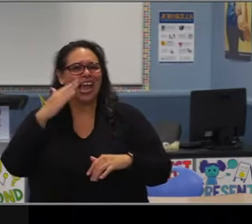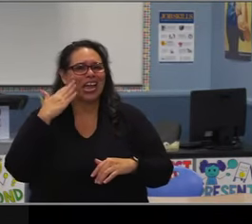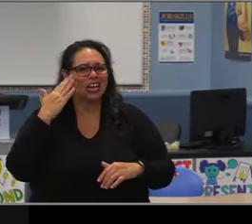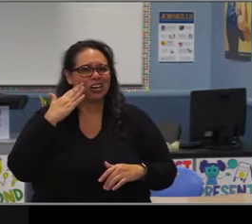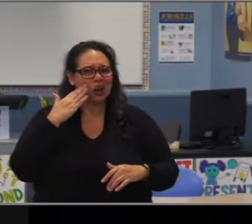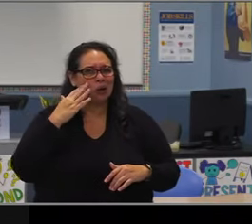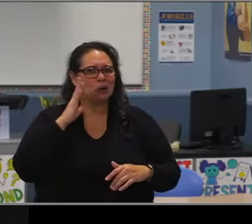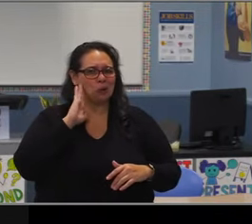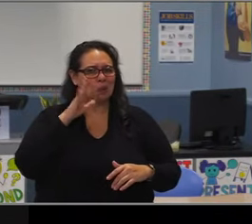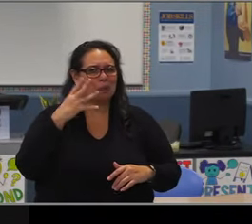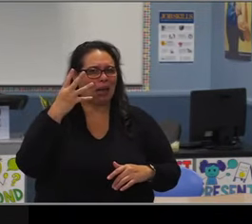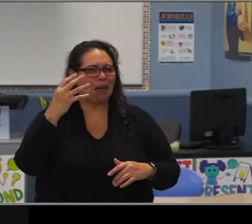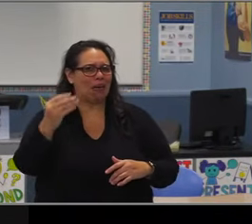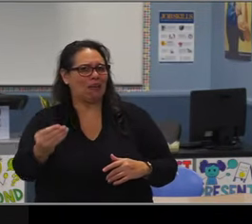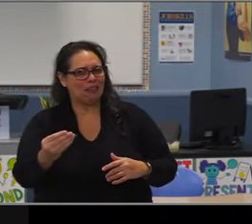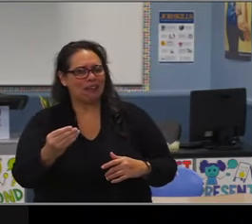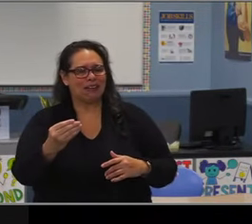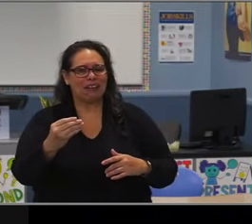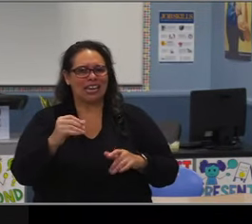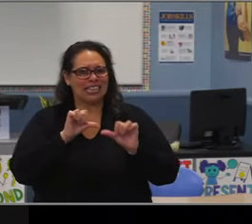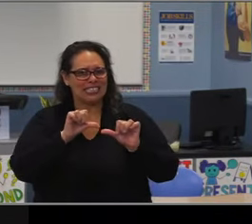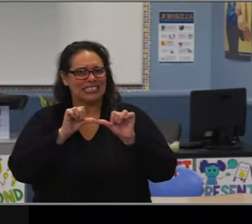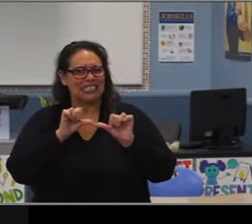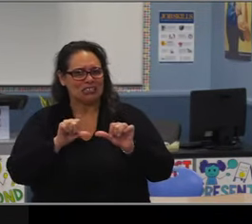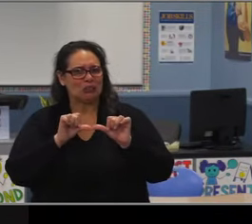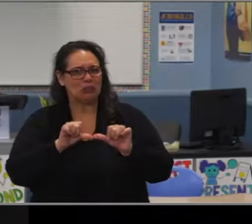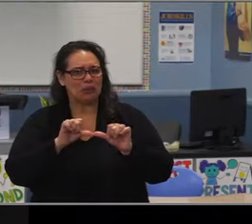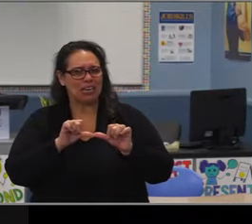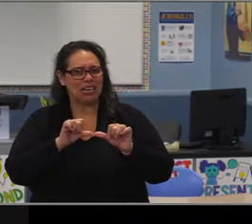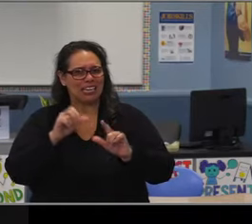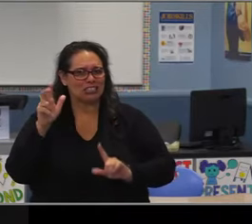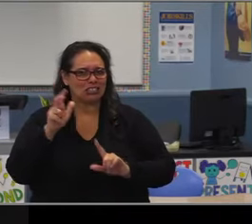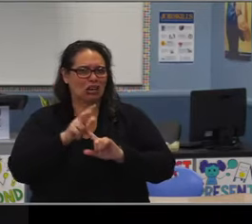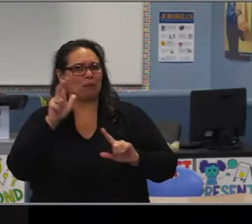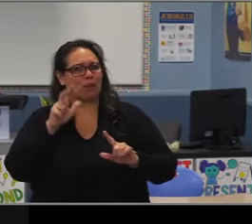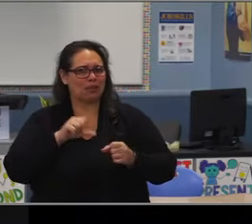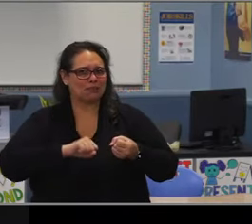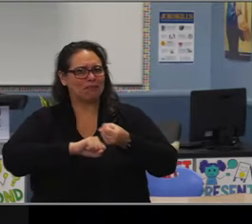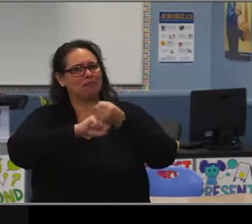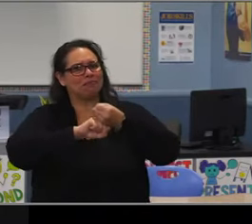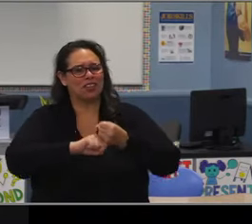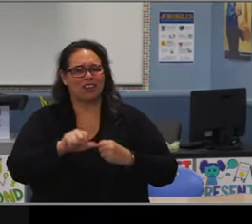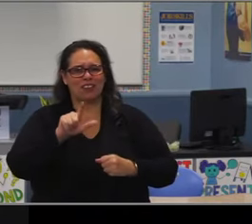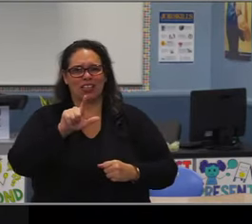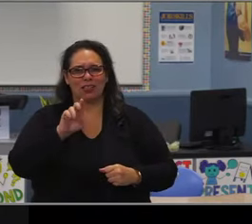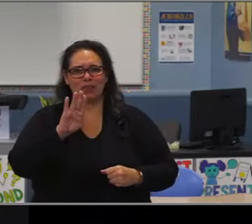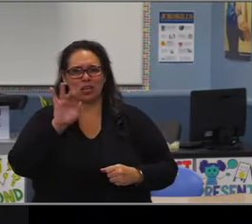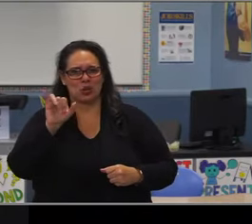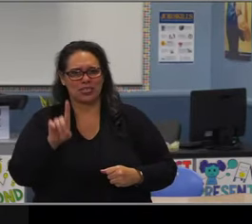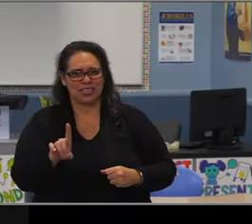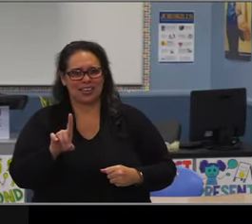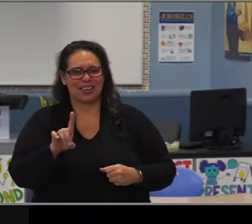all relationship roads lead back to Jon Meyer in some way, shape or form. So I wanna thank you for the impact you've had